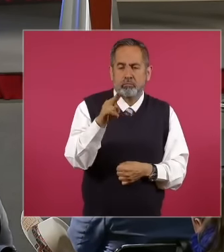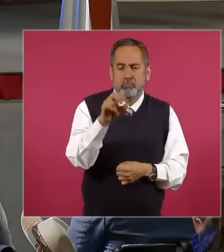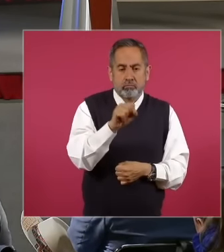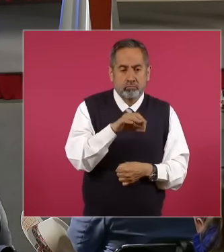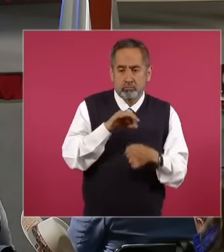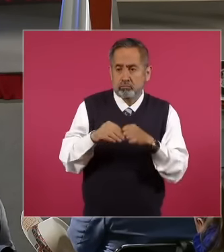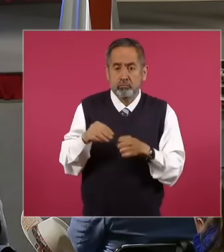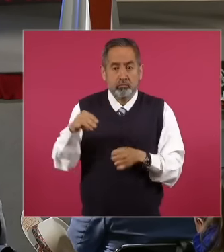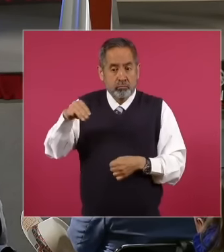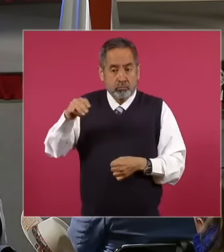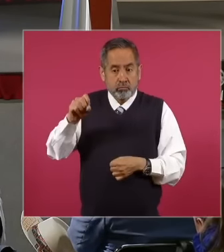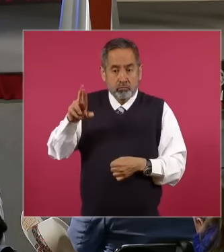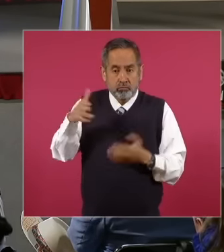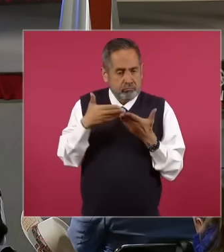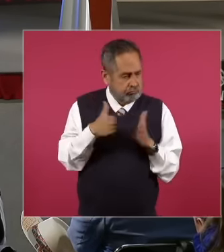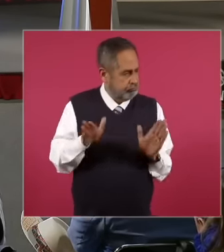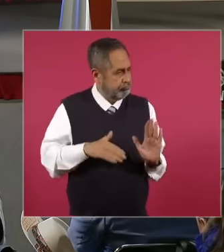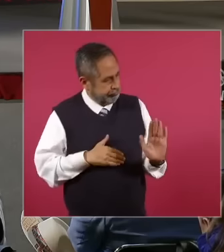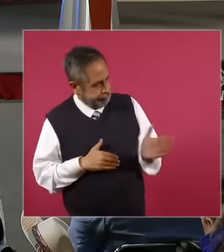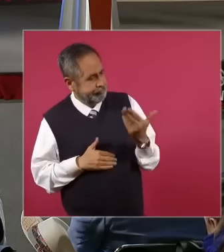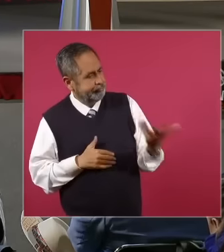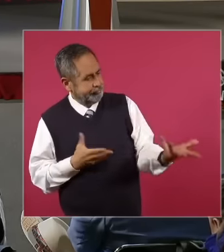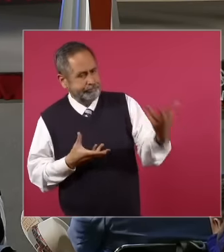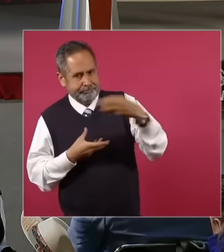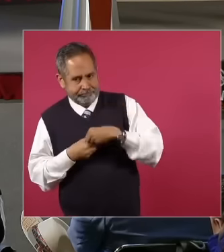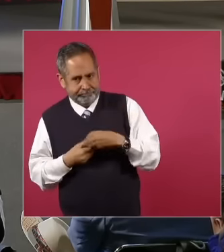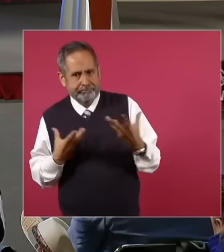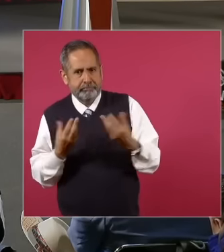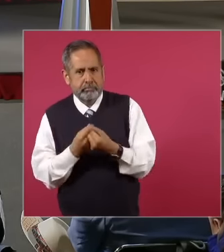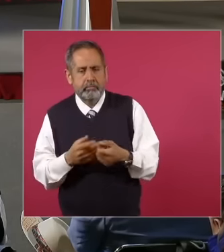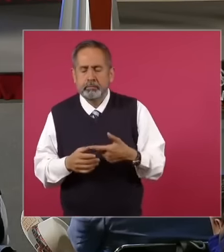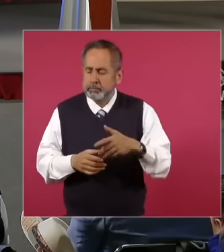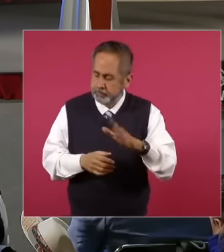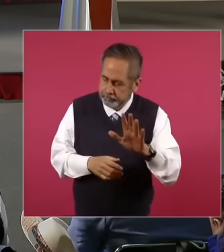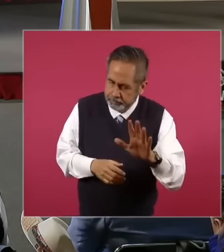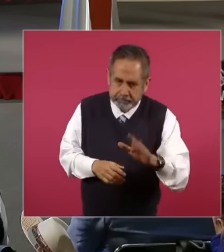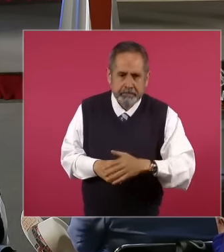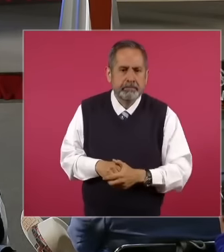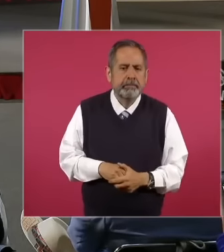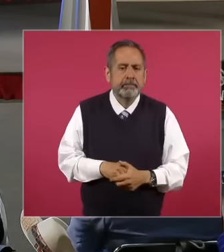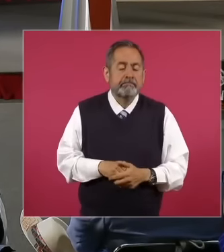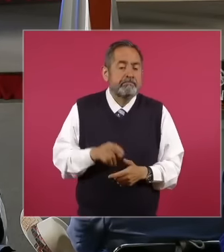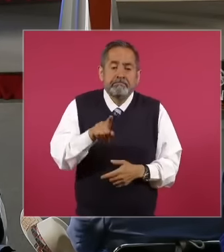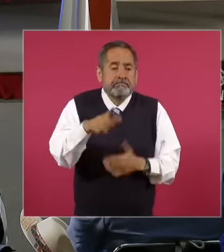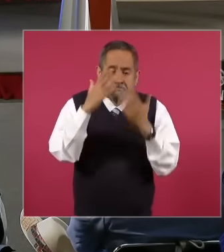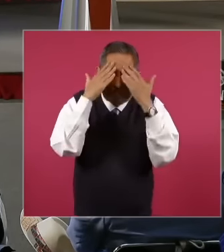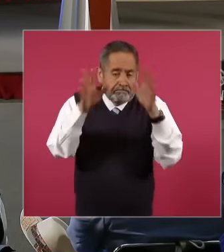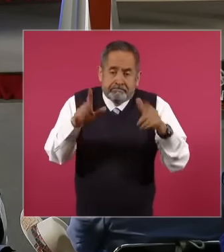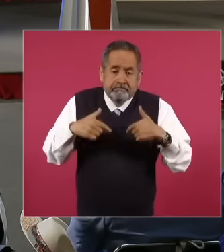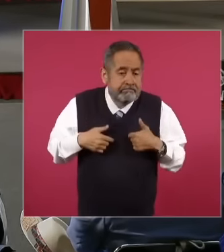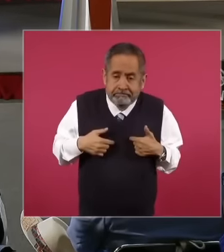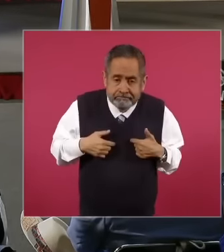the doors to him doors before This change of mind on the reform your vote I know I don't know why what happened yesterday F a